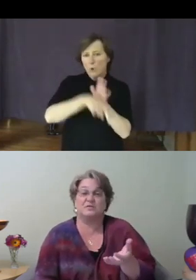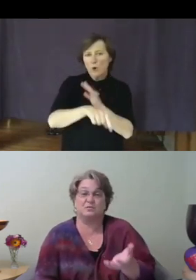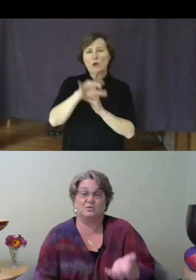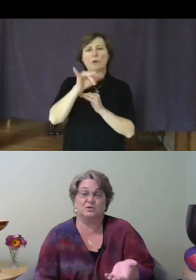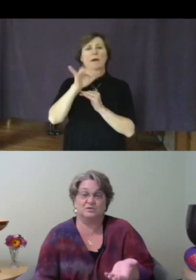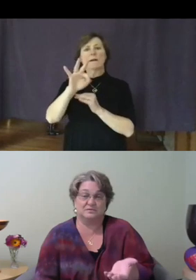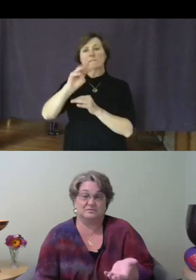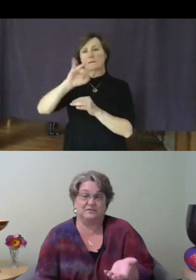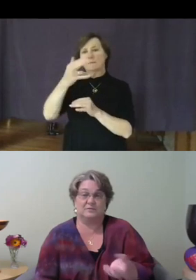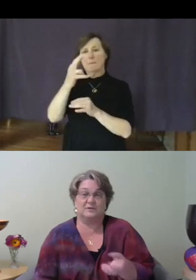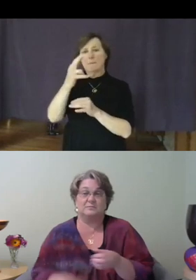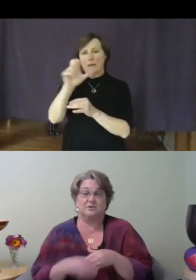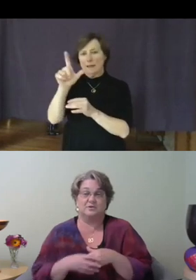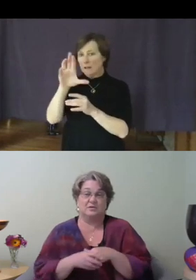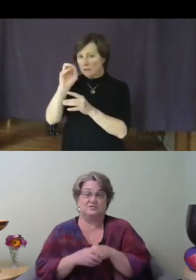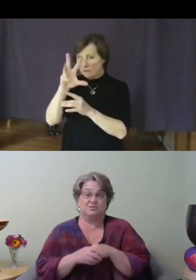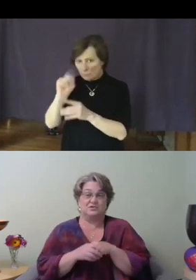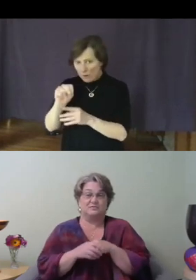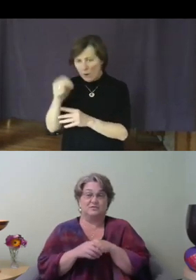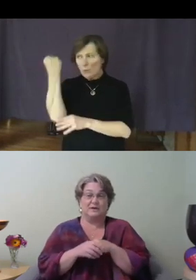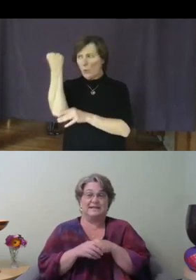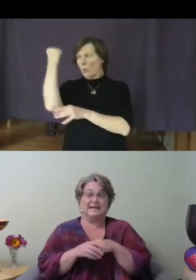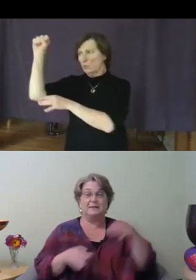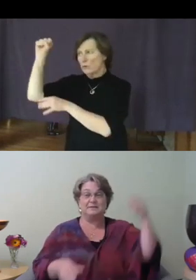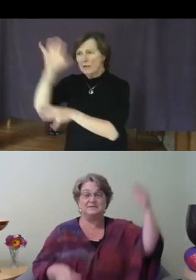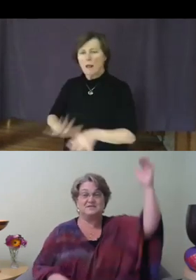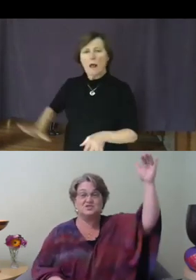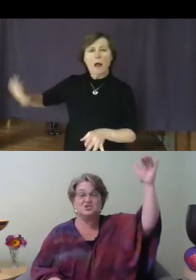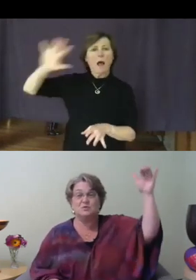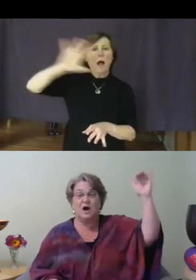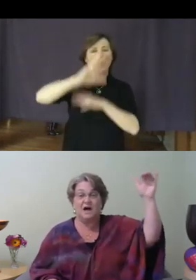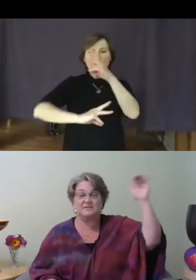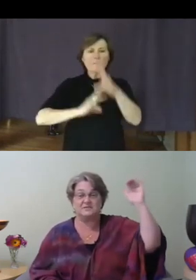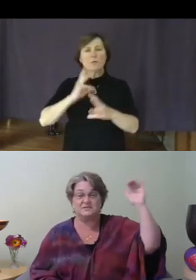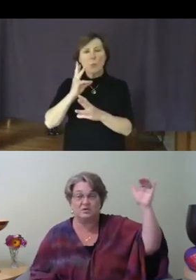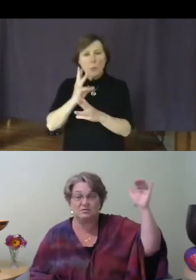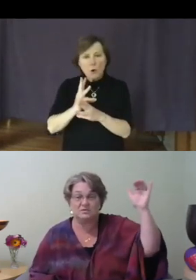world following the murder of George Floyd, get up into this to hot zone and